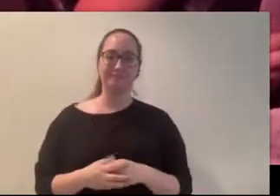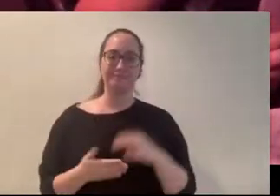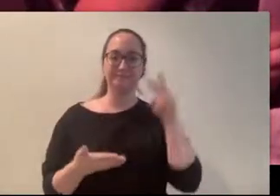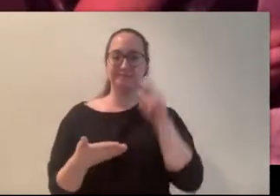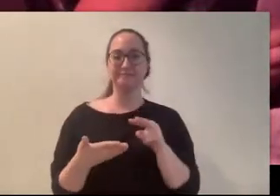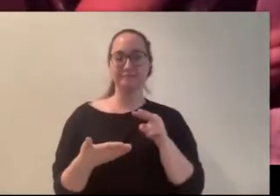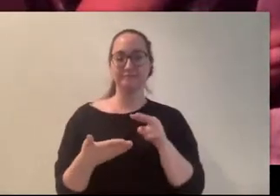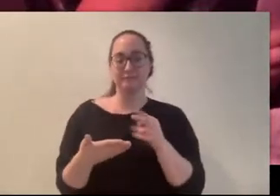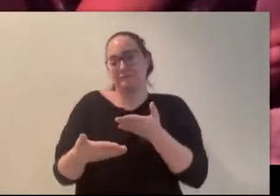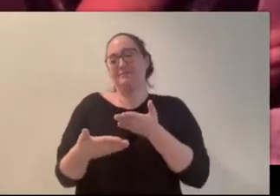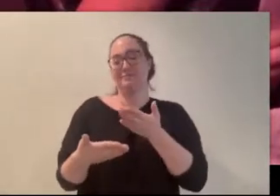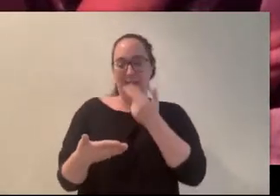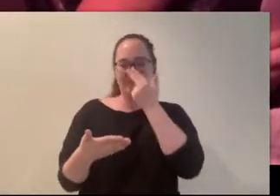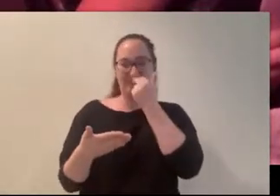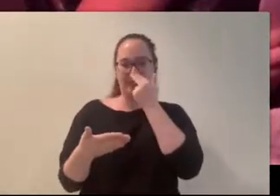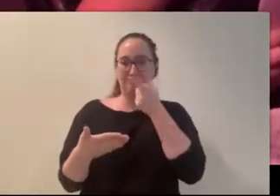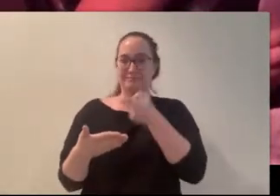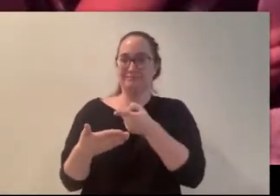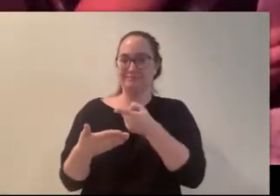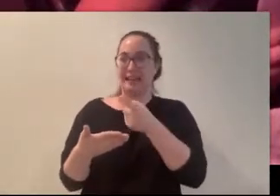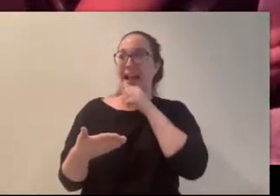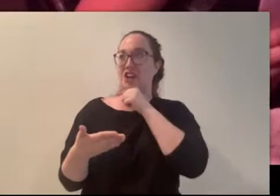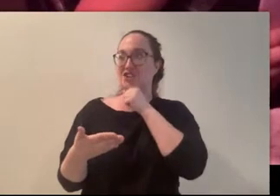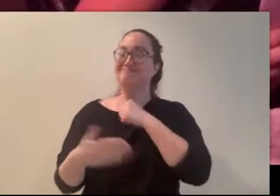oh that’s funny it just says the age.. At fifteen, (Thomas) ha!! Almost freshman,